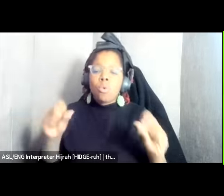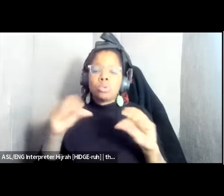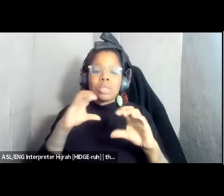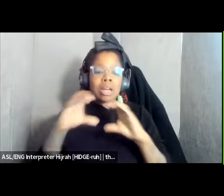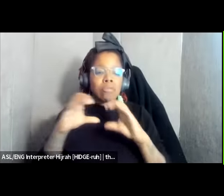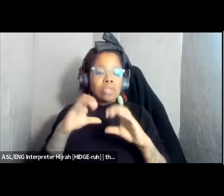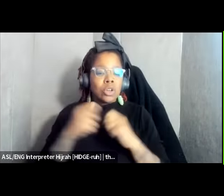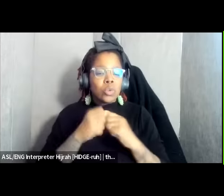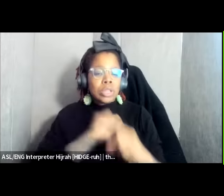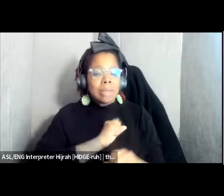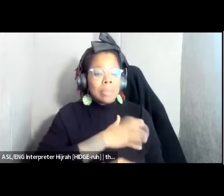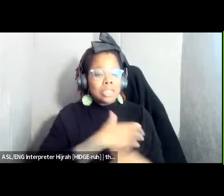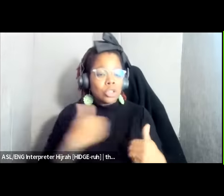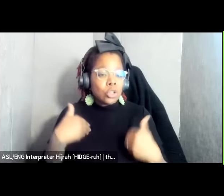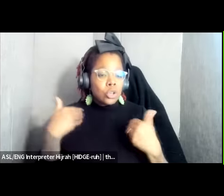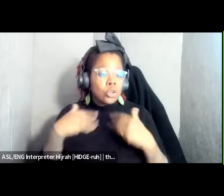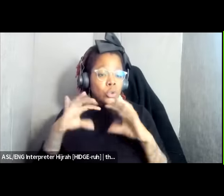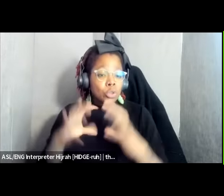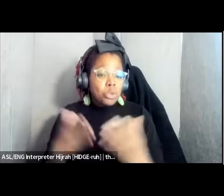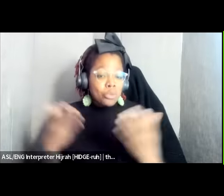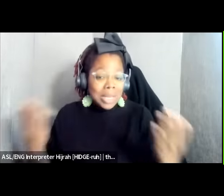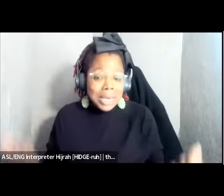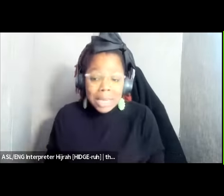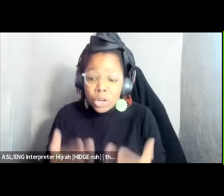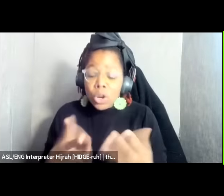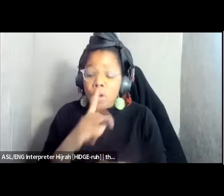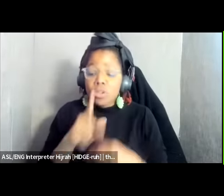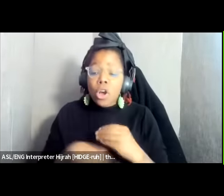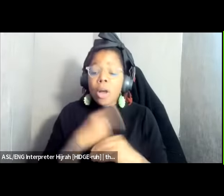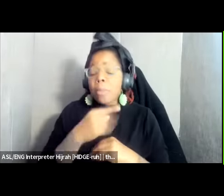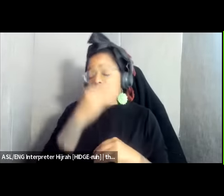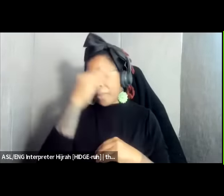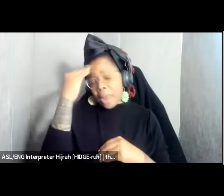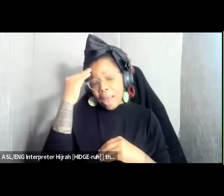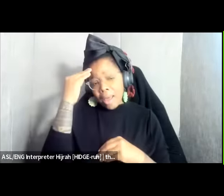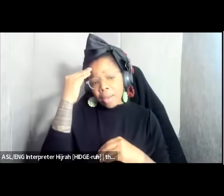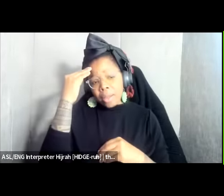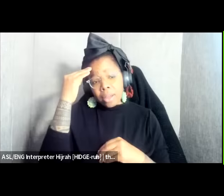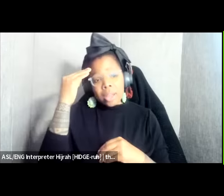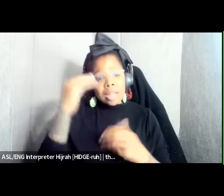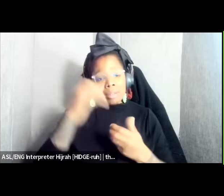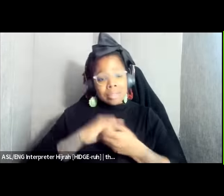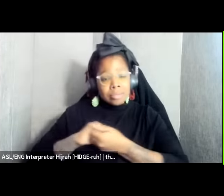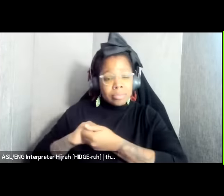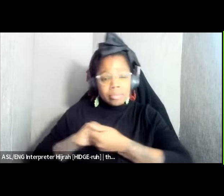youth movement here and to talk about black uh black uh solidarity Black Liberation struggles